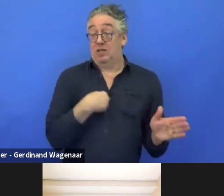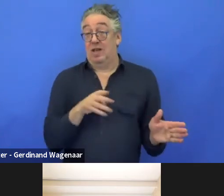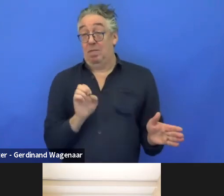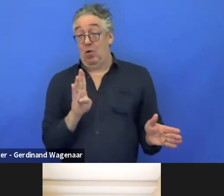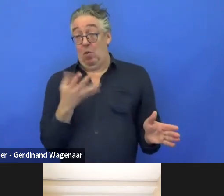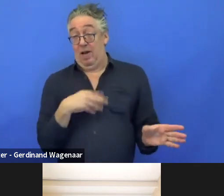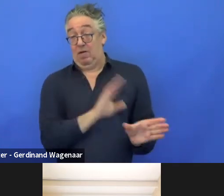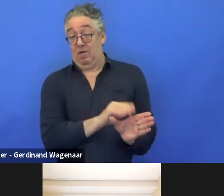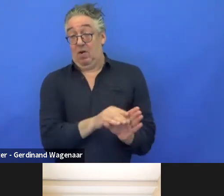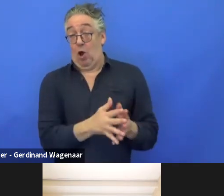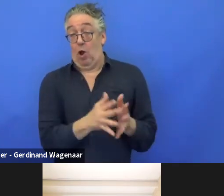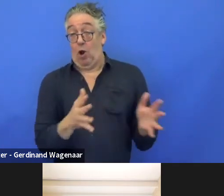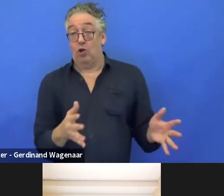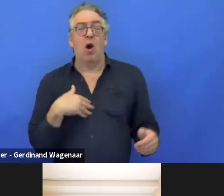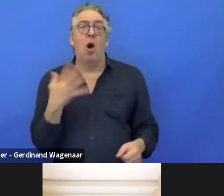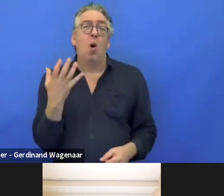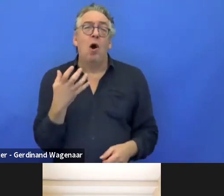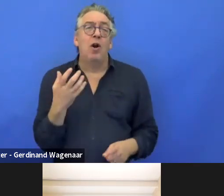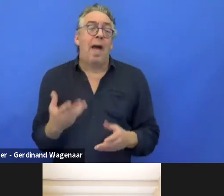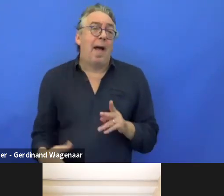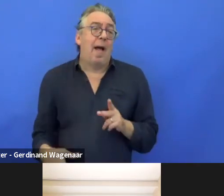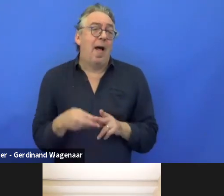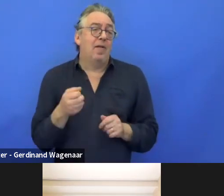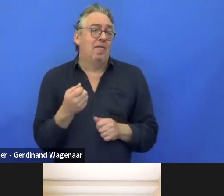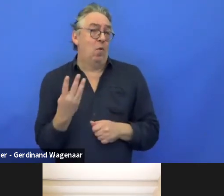I would just like to add a few additional reasons